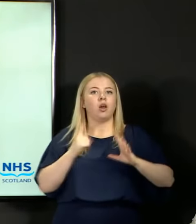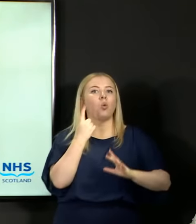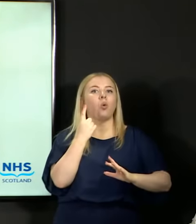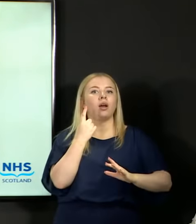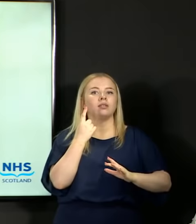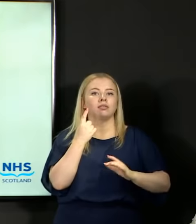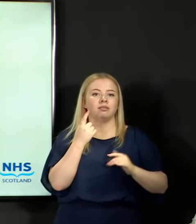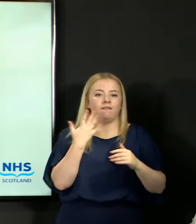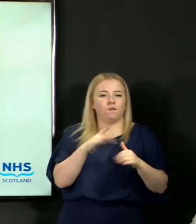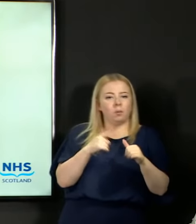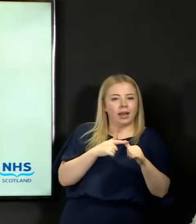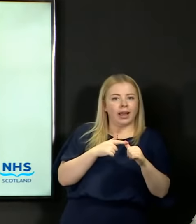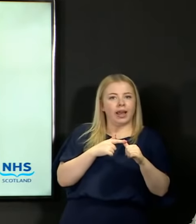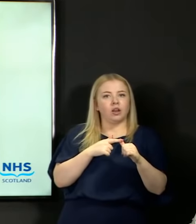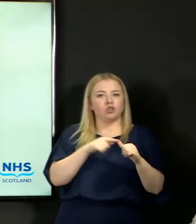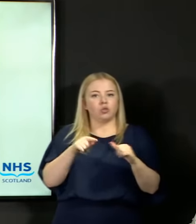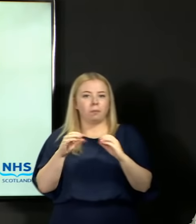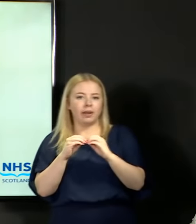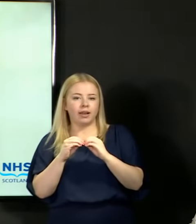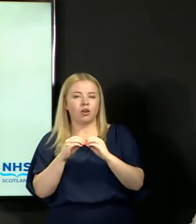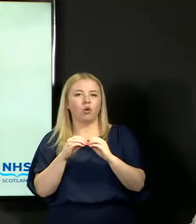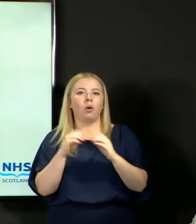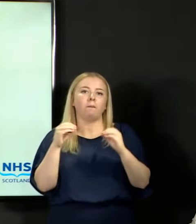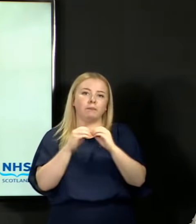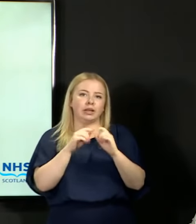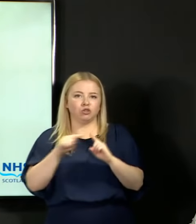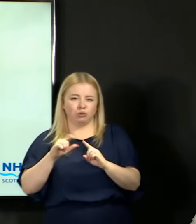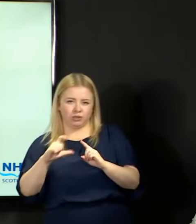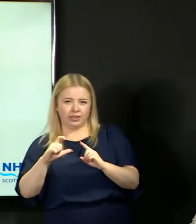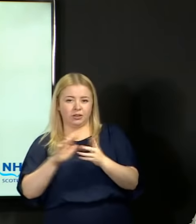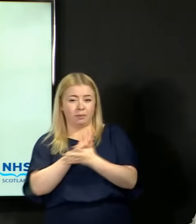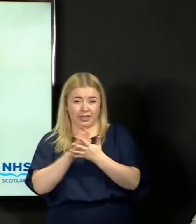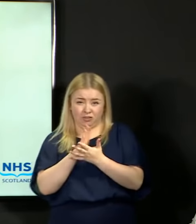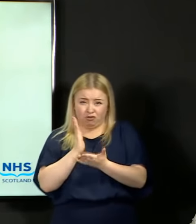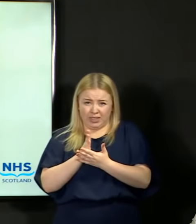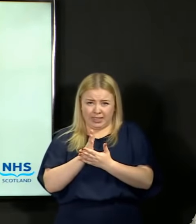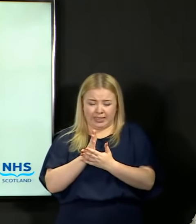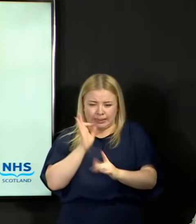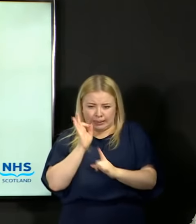that these are very fine judgments that are being arrived at in relation to the performance